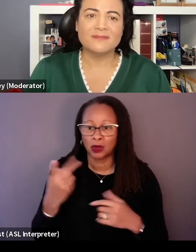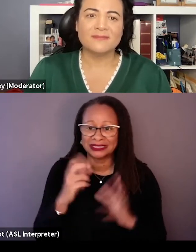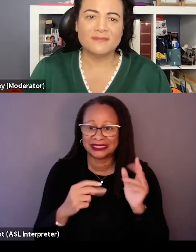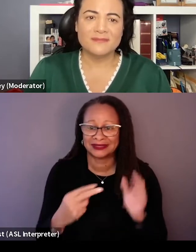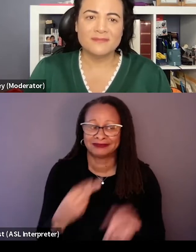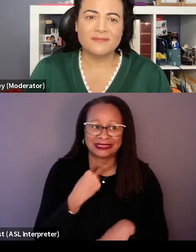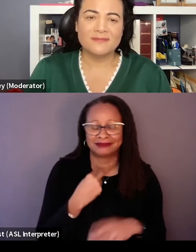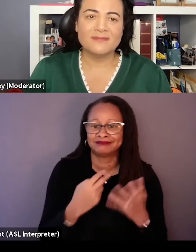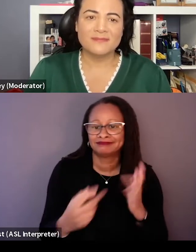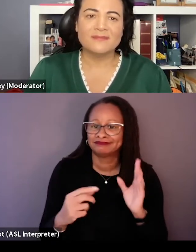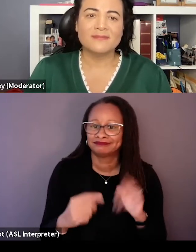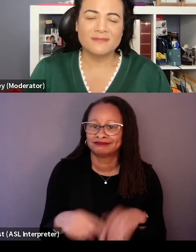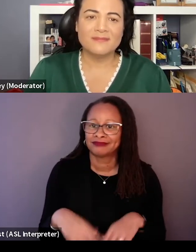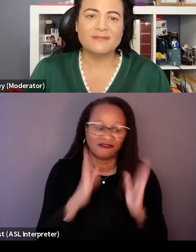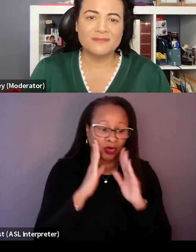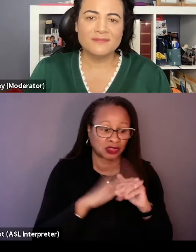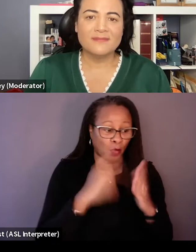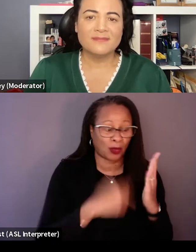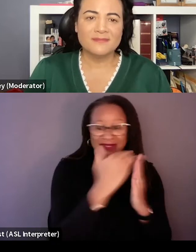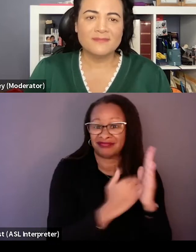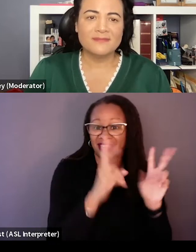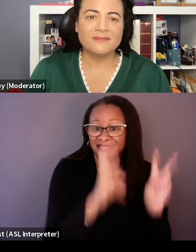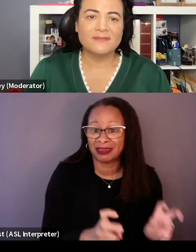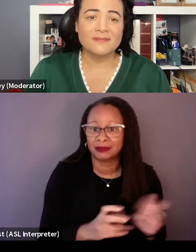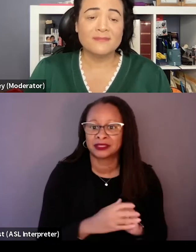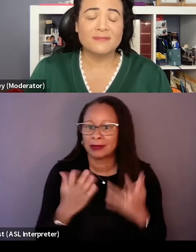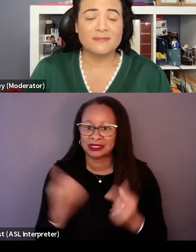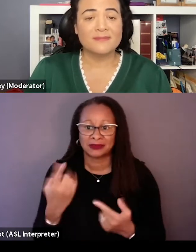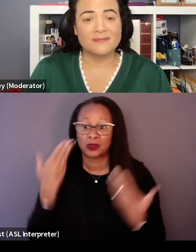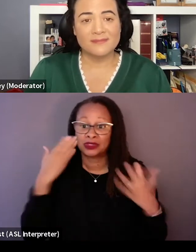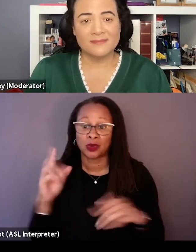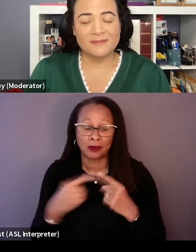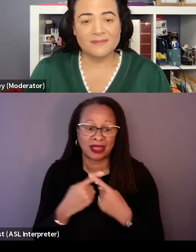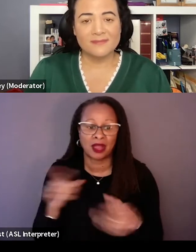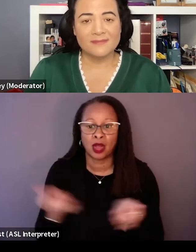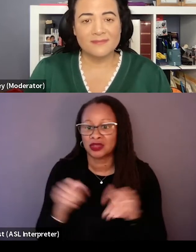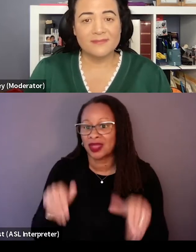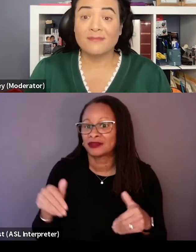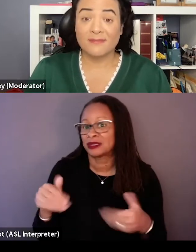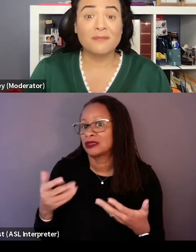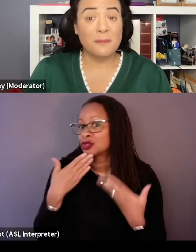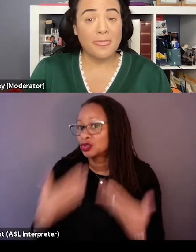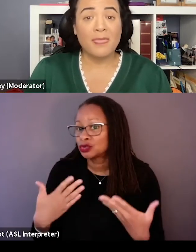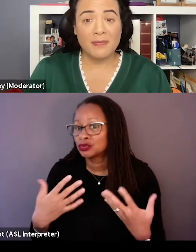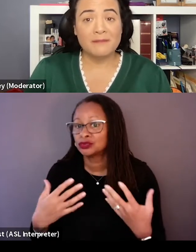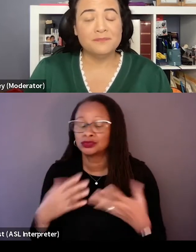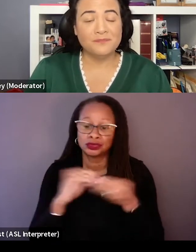that have been previously determined, right? There could be something we don't even know about, right? So it's like also having to be good storytellers themselves and recognize like, hey,